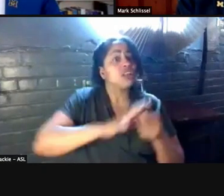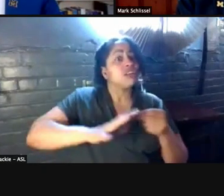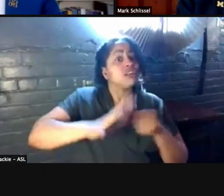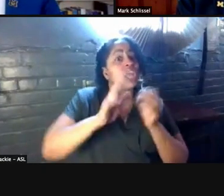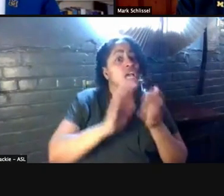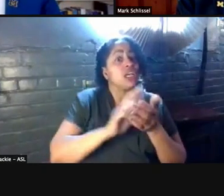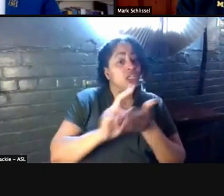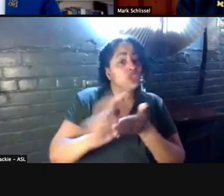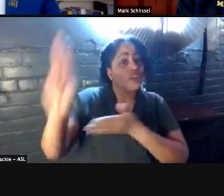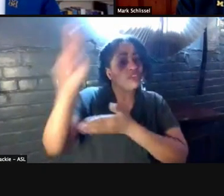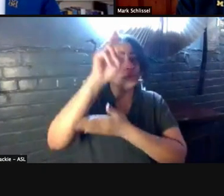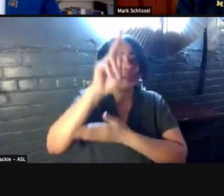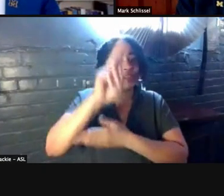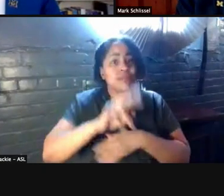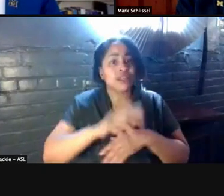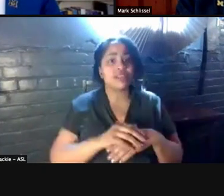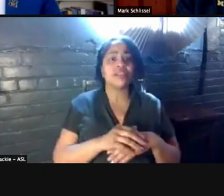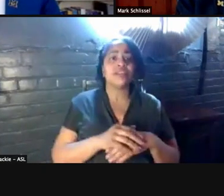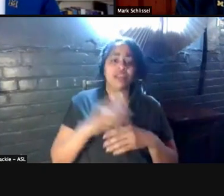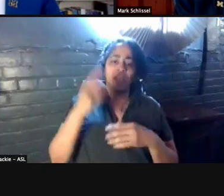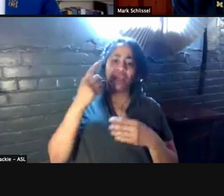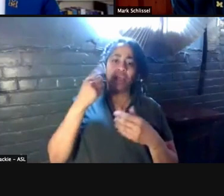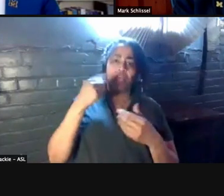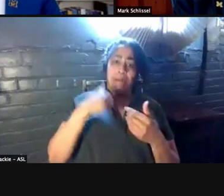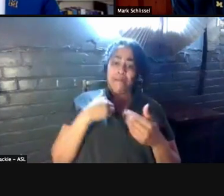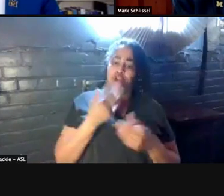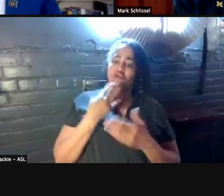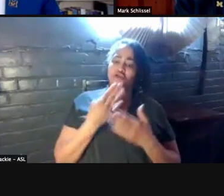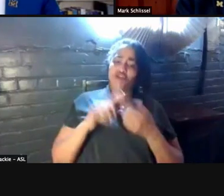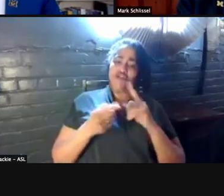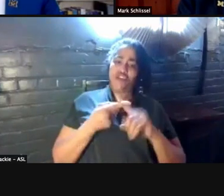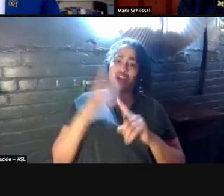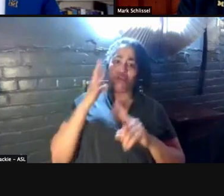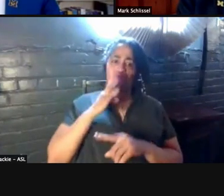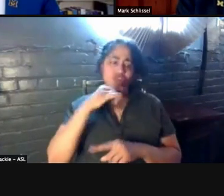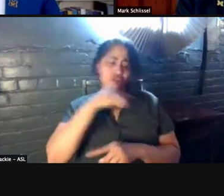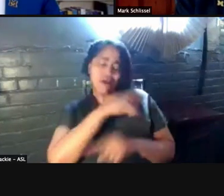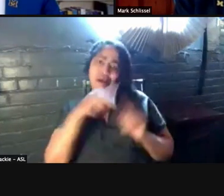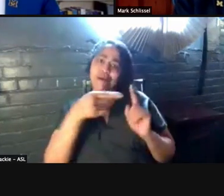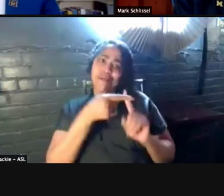of the broader community. And my good friend Robert is gonna talk a bit about this.